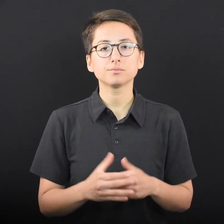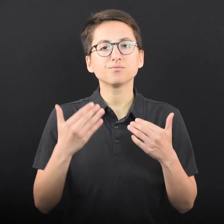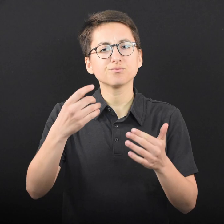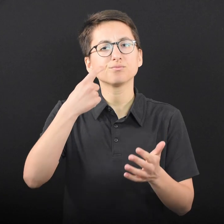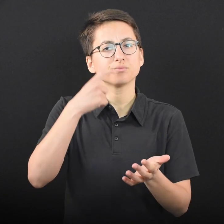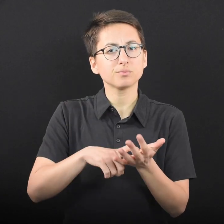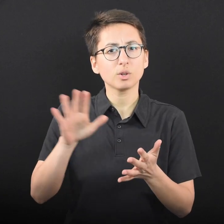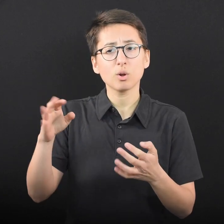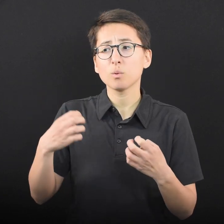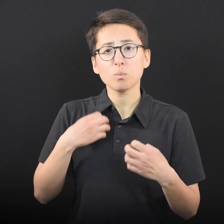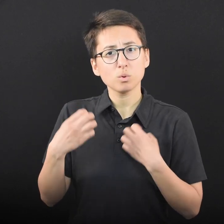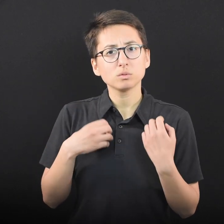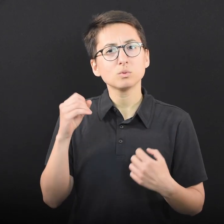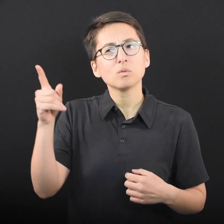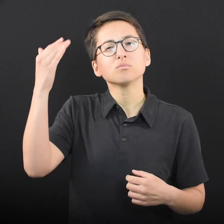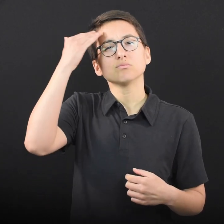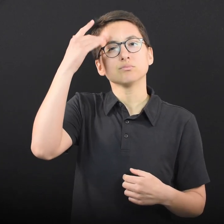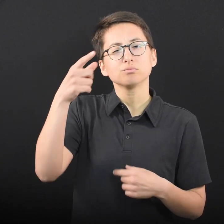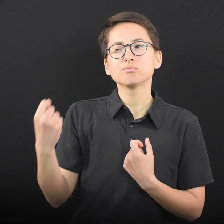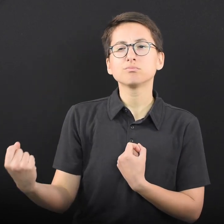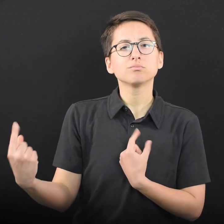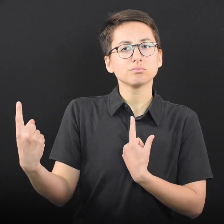Acknowledge their emotions so they know they have been heard.